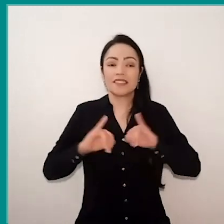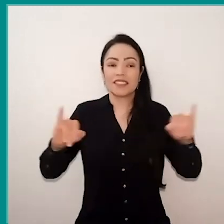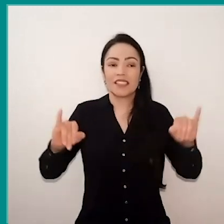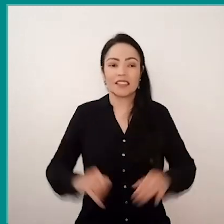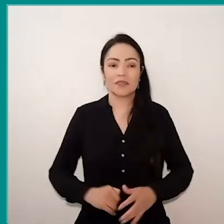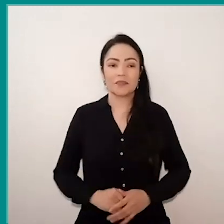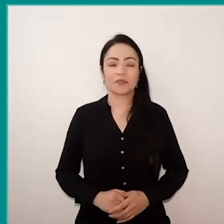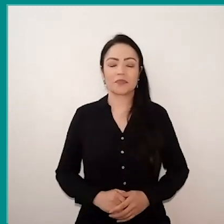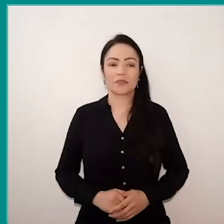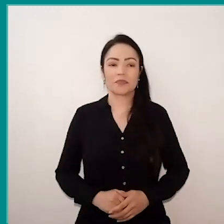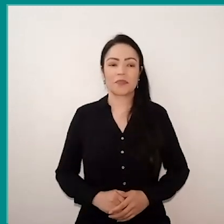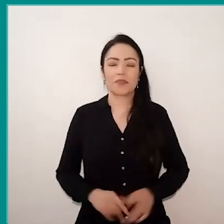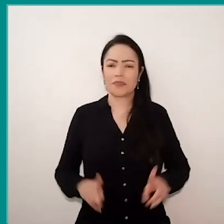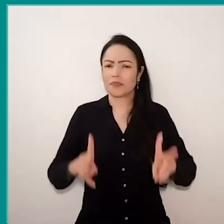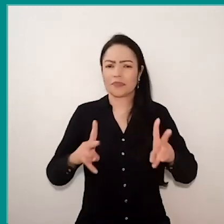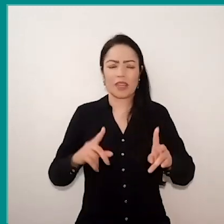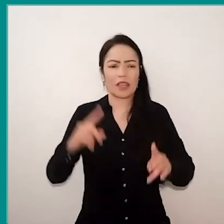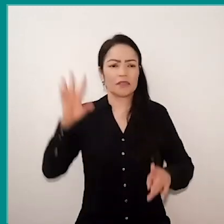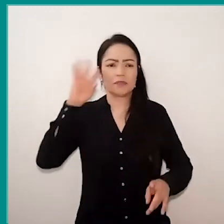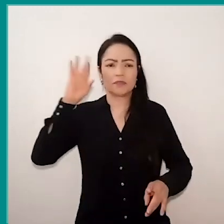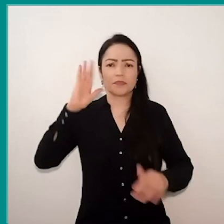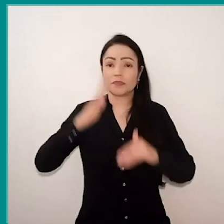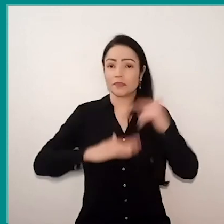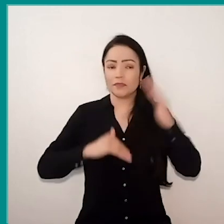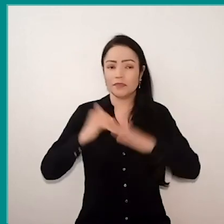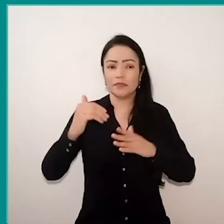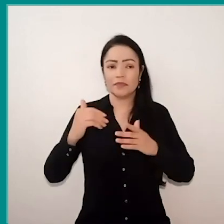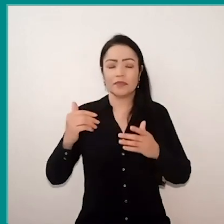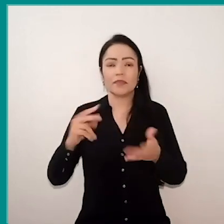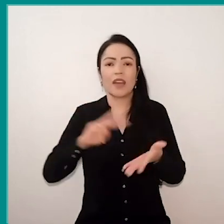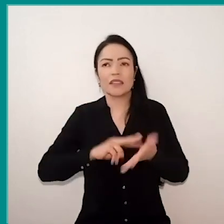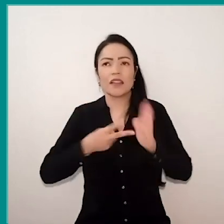of always rethinking the practice, to reframe the practice as a teacher.